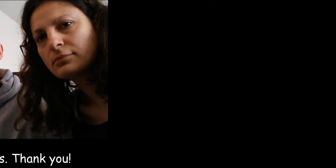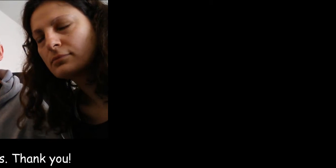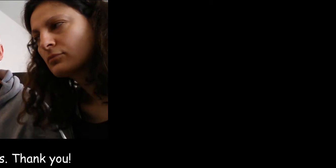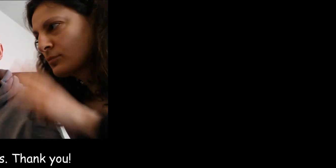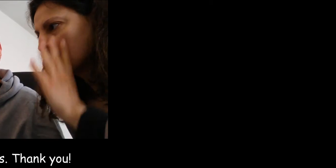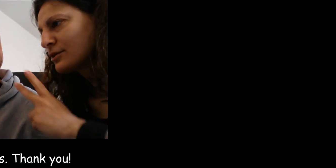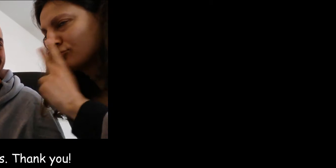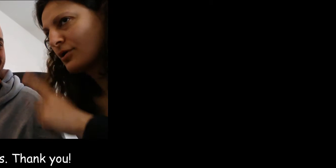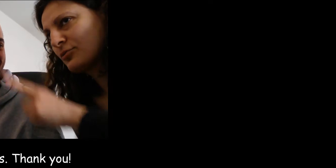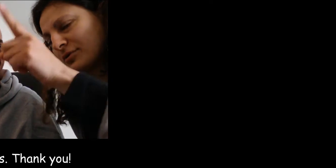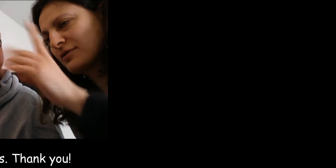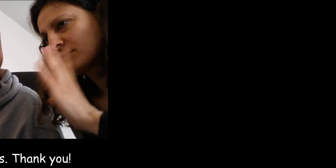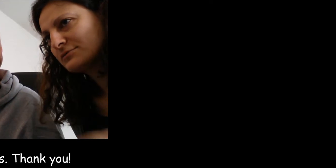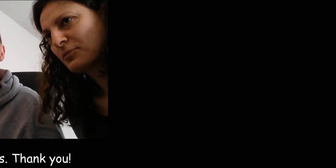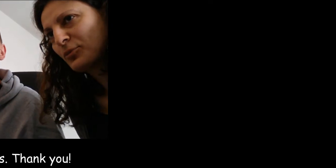Please watch it!